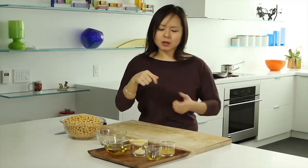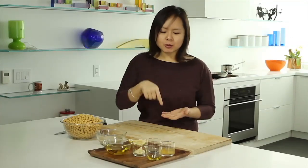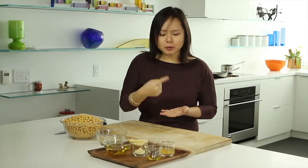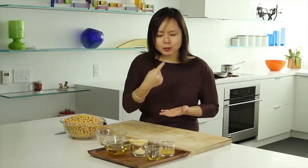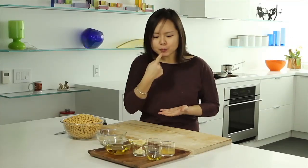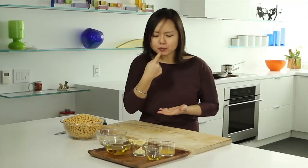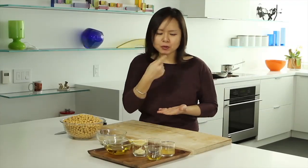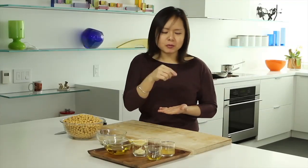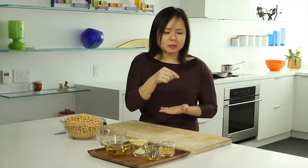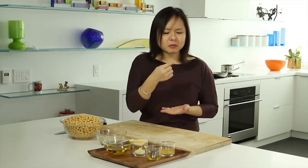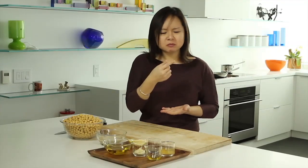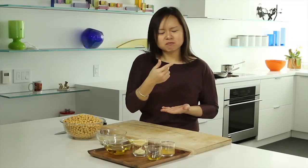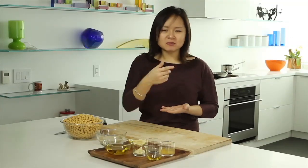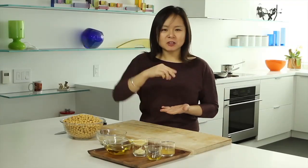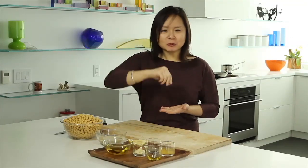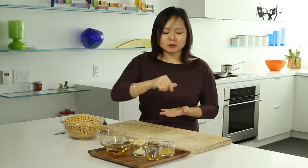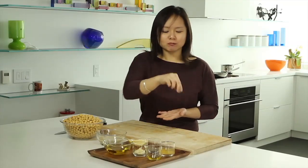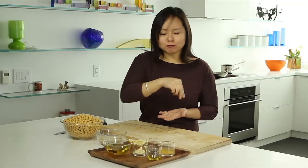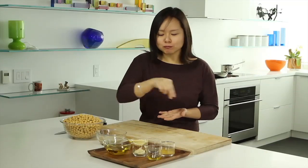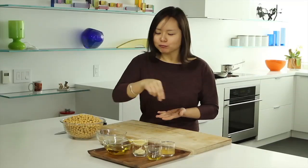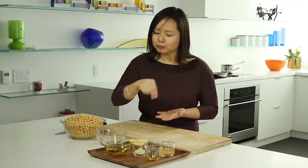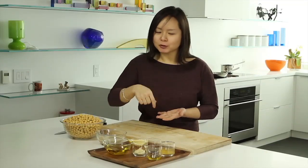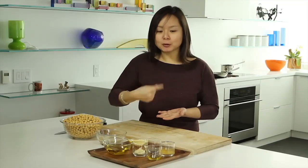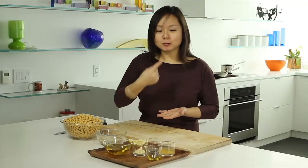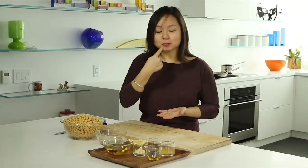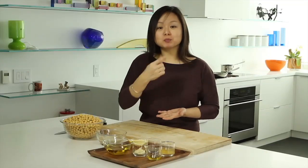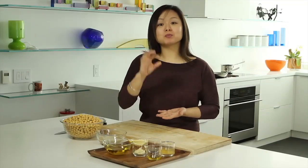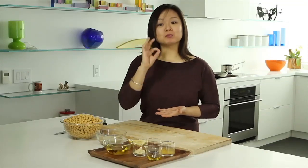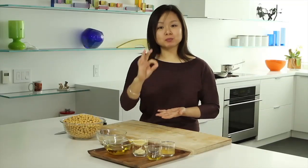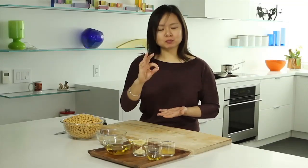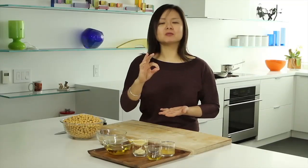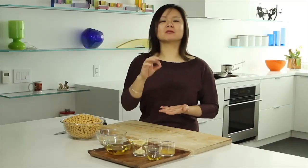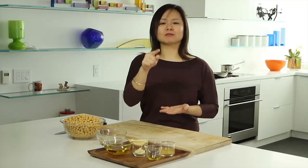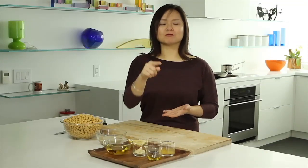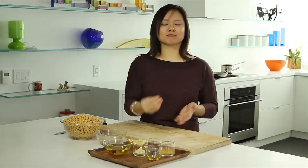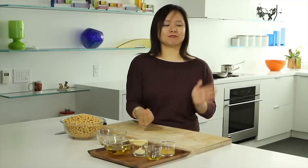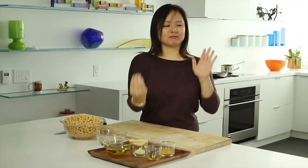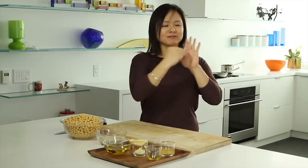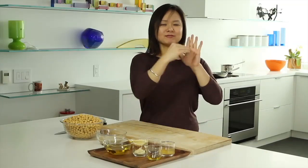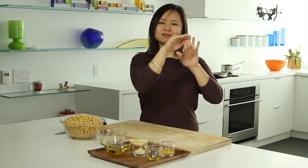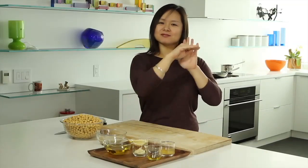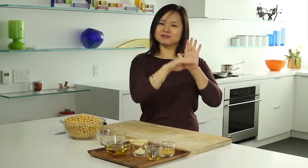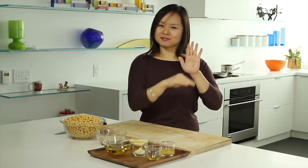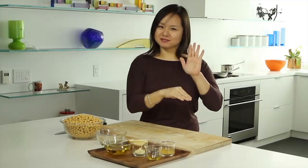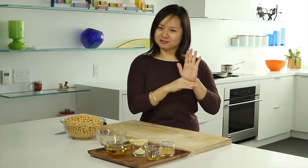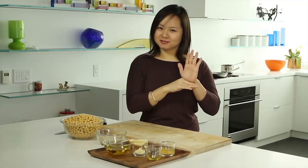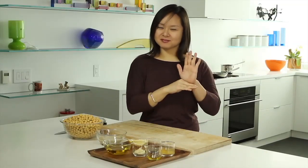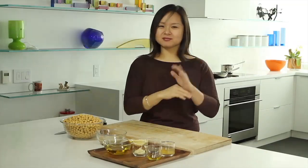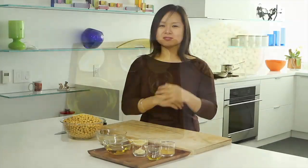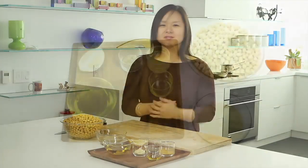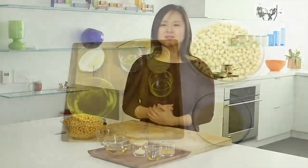it doesn't matter. You can experiment. This recipe is one of them.